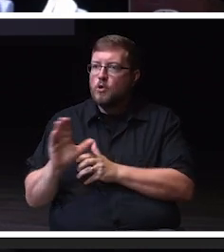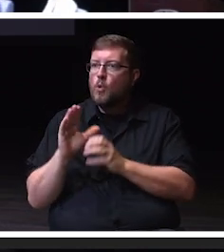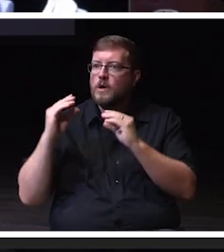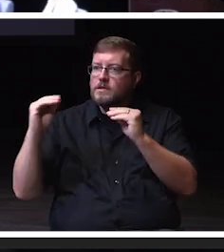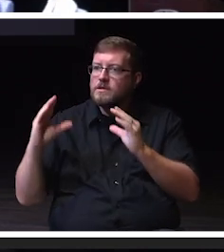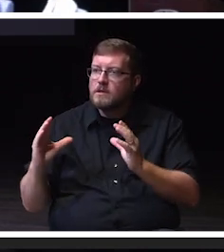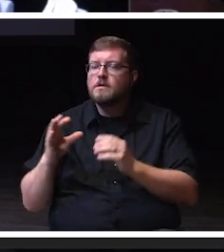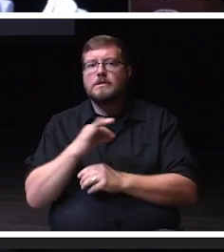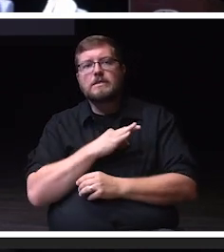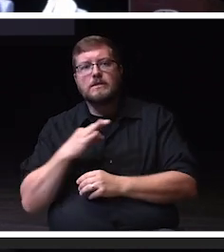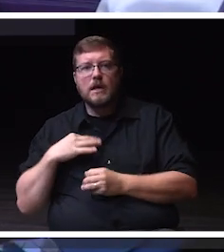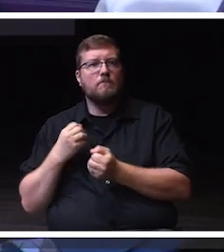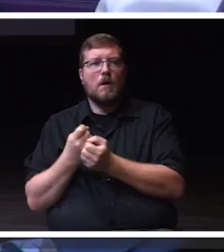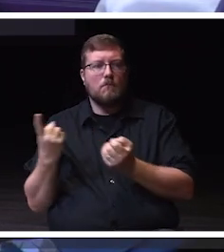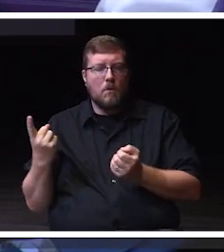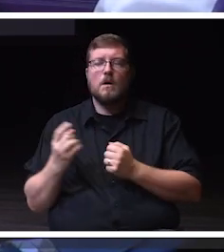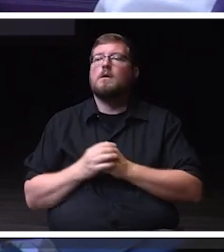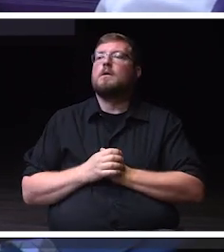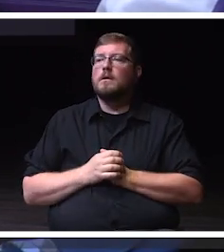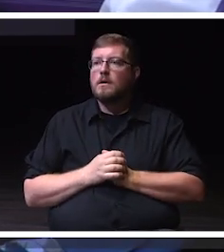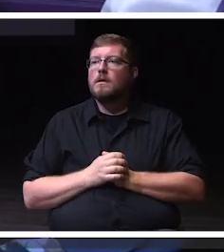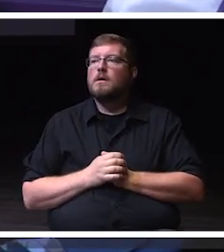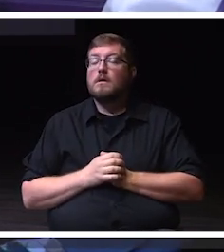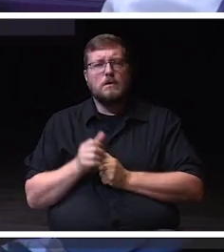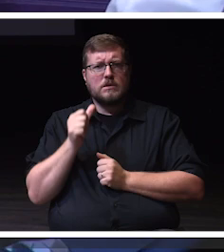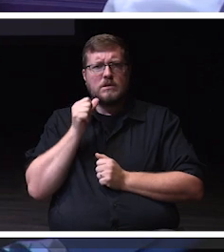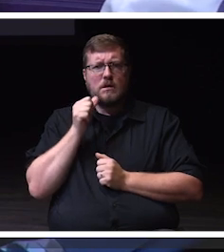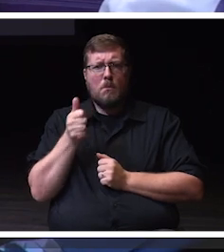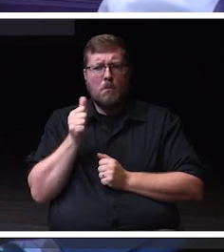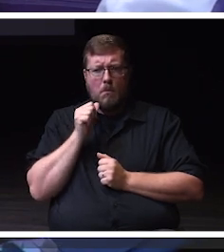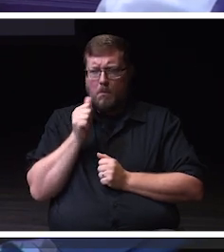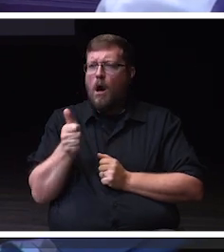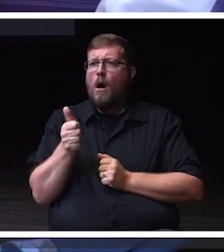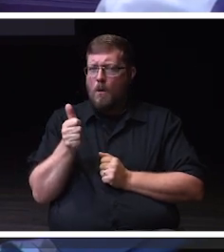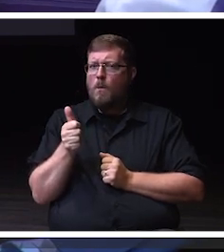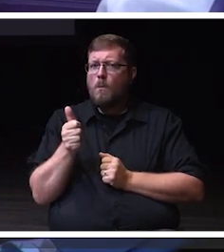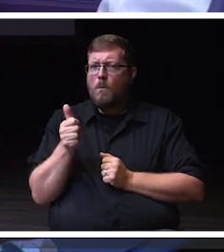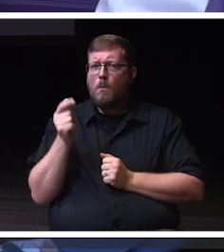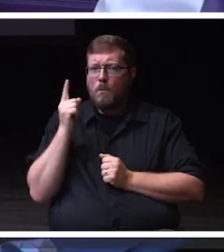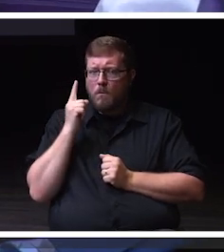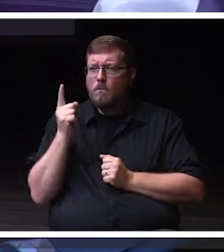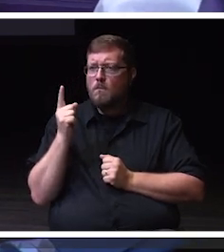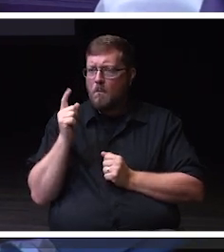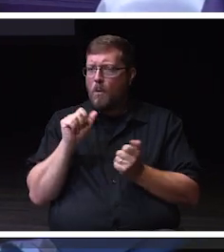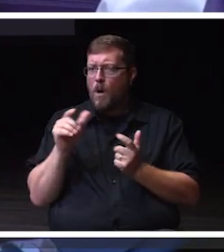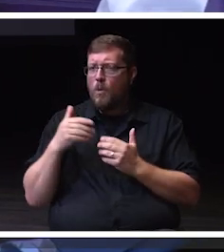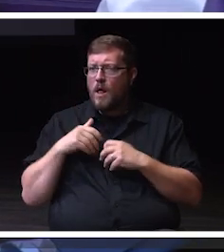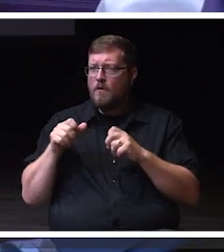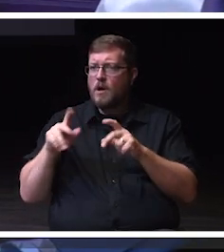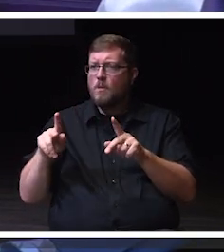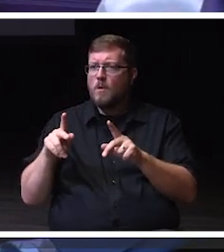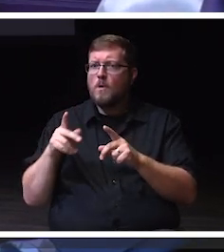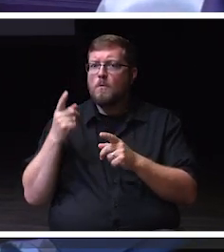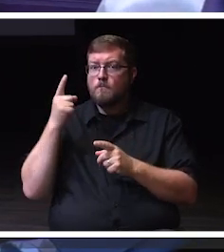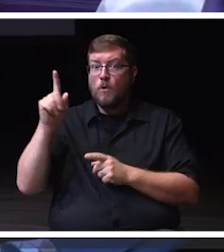And just tomorrow, I think we will have the opportunity for the governor to be on campus to